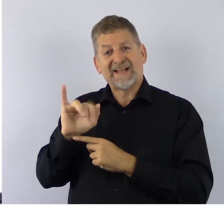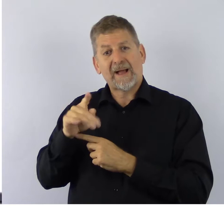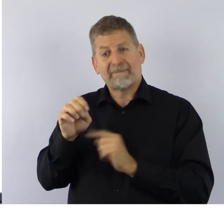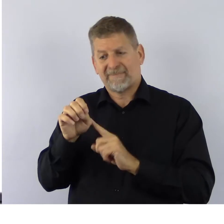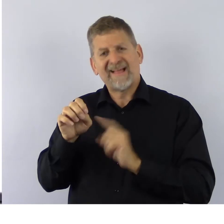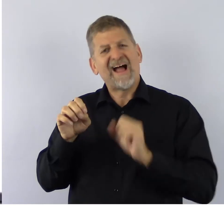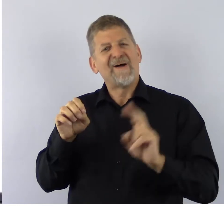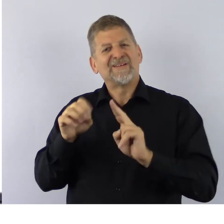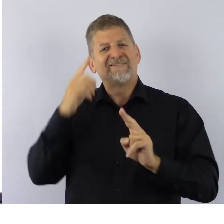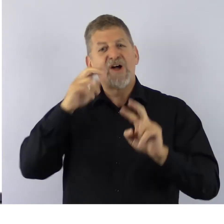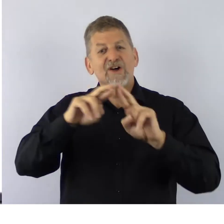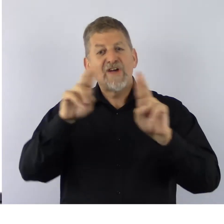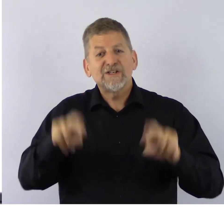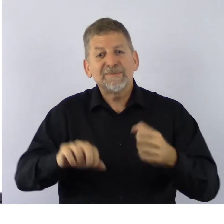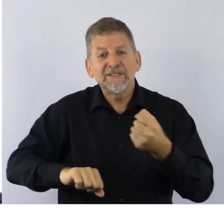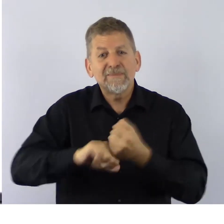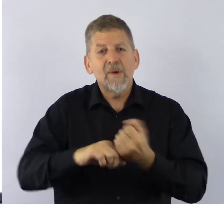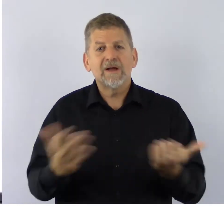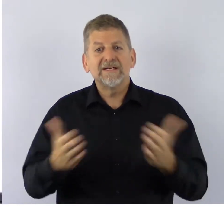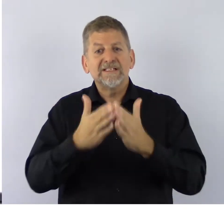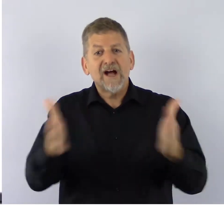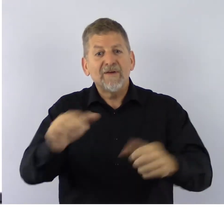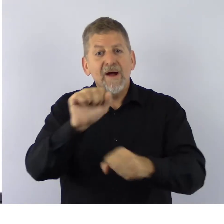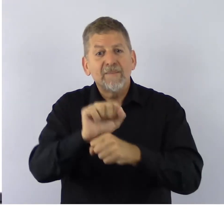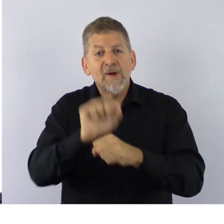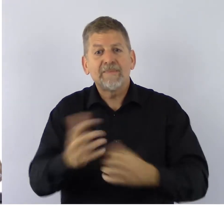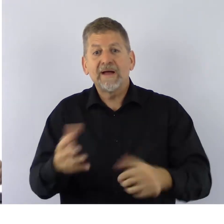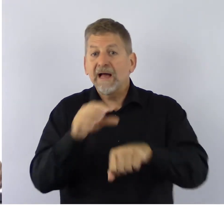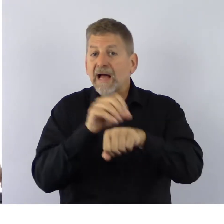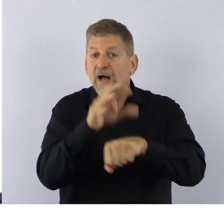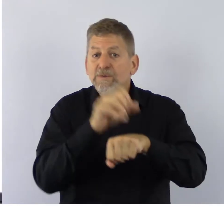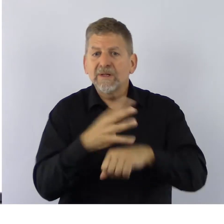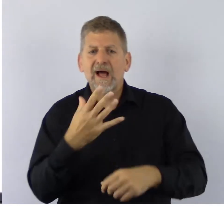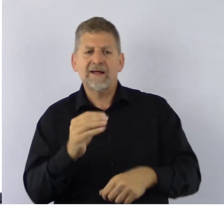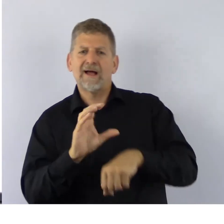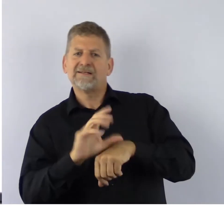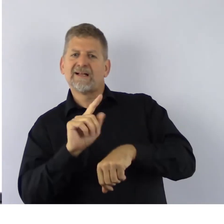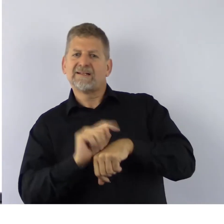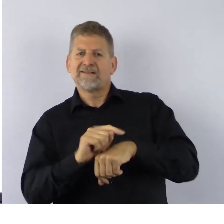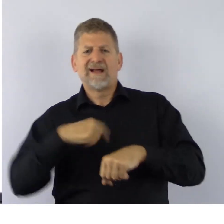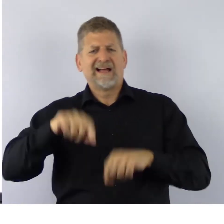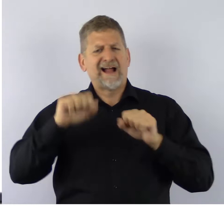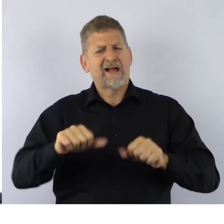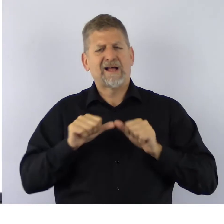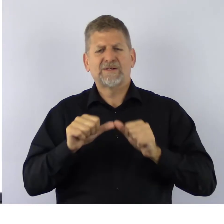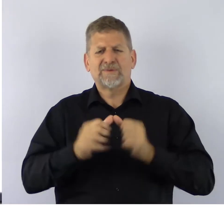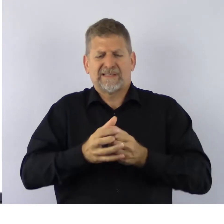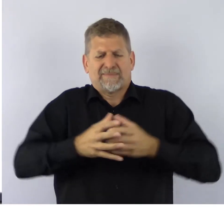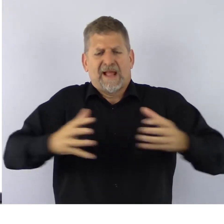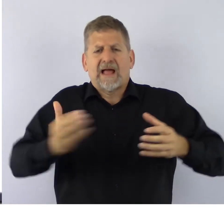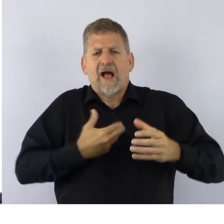and general employment counselling and consultation, we can continue to expand our reach